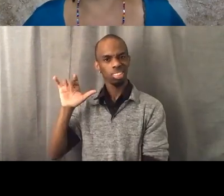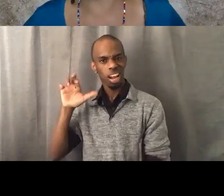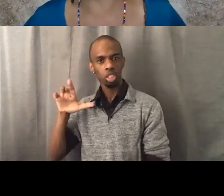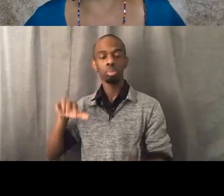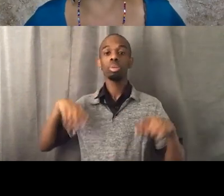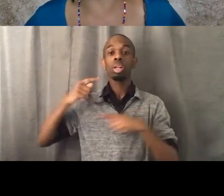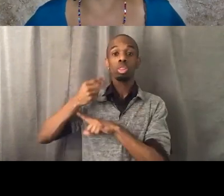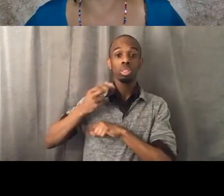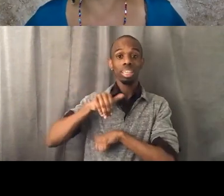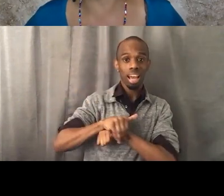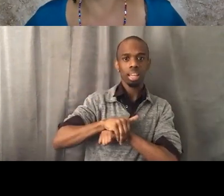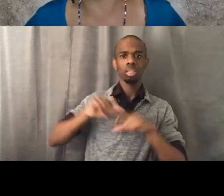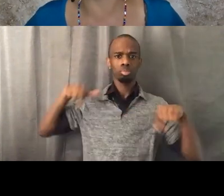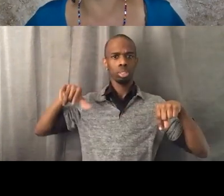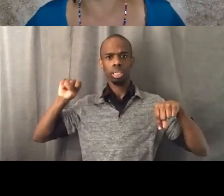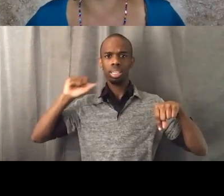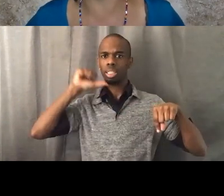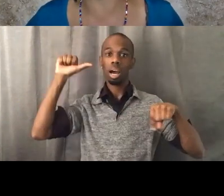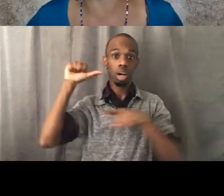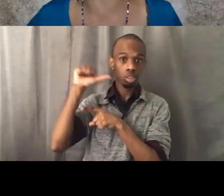It's gonna be about the new leadership of Black Lives Matter.